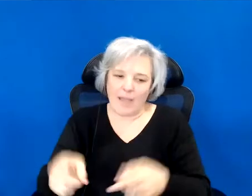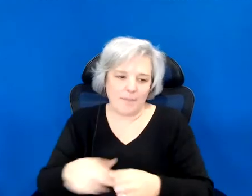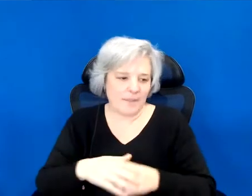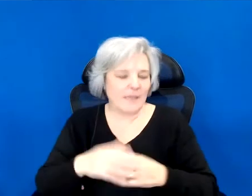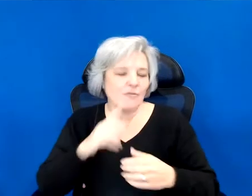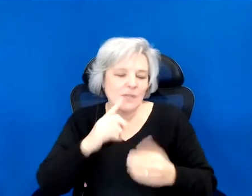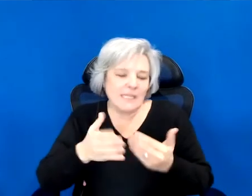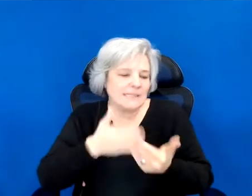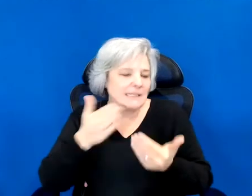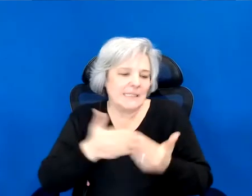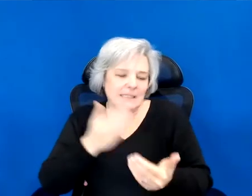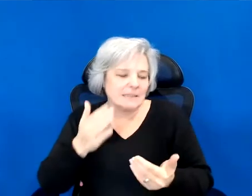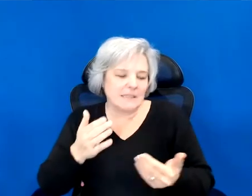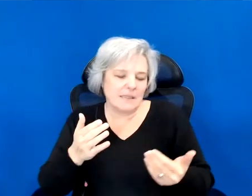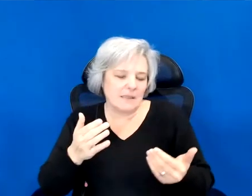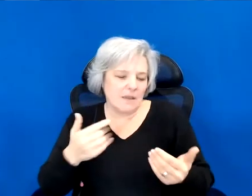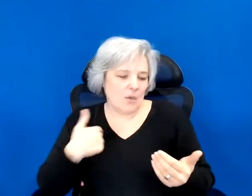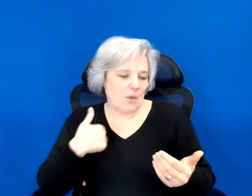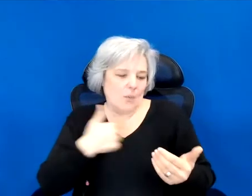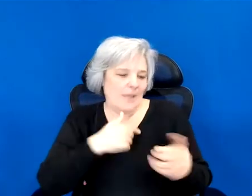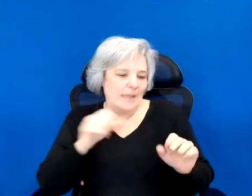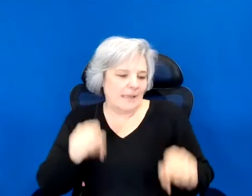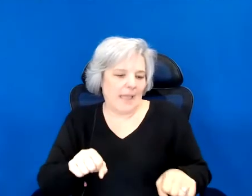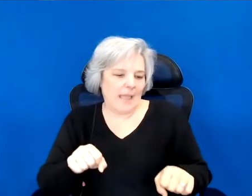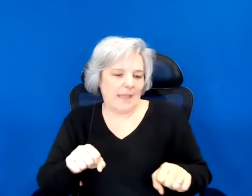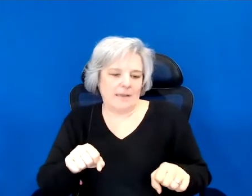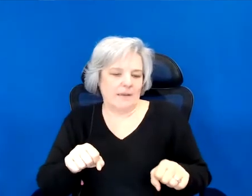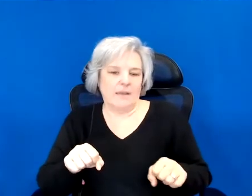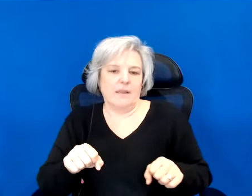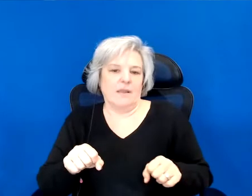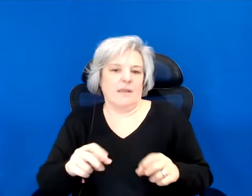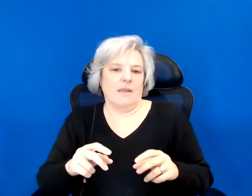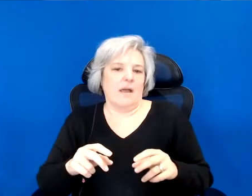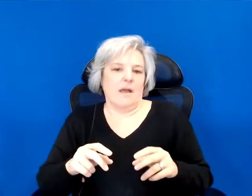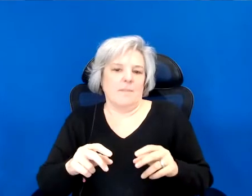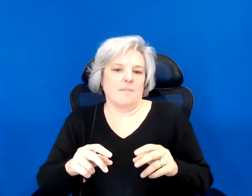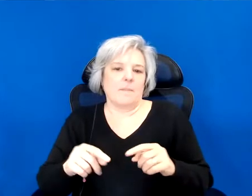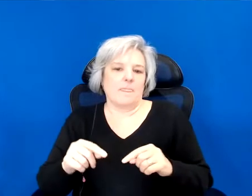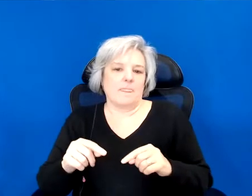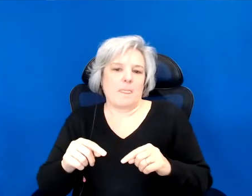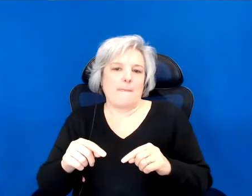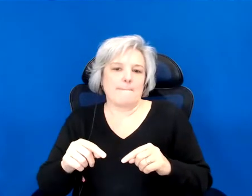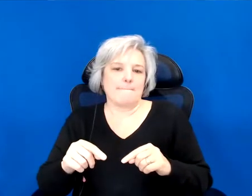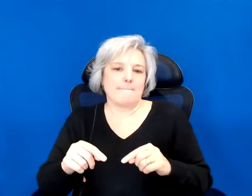to jump back to the masters tools will never dismantled a master's house.